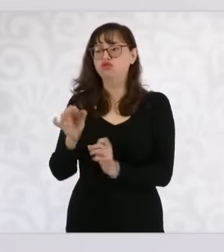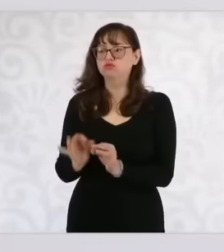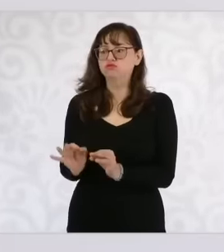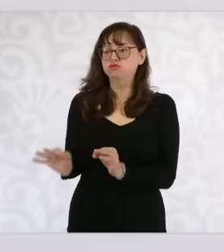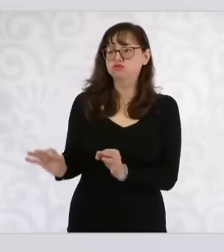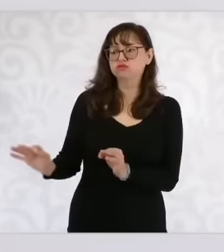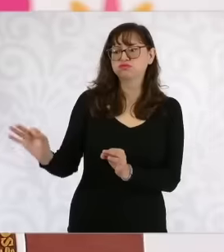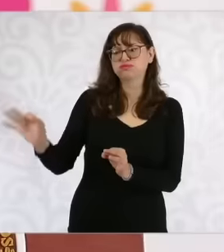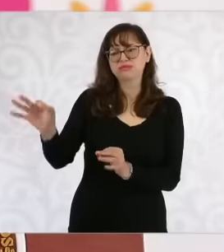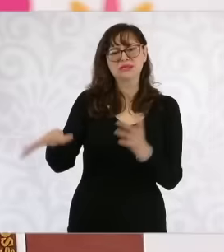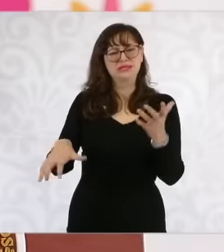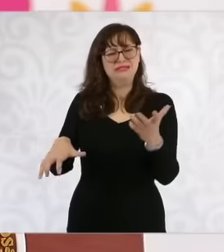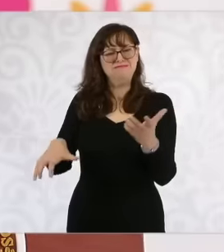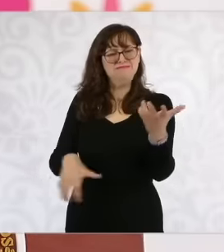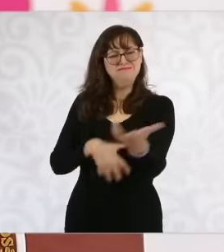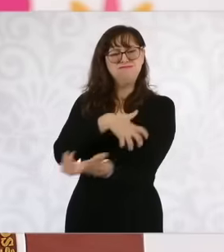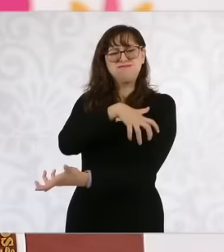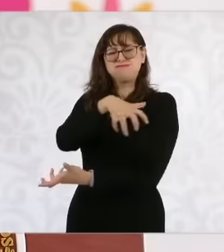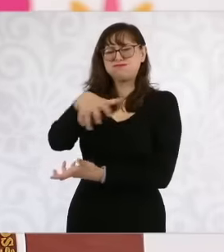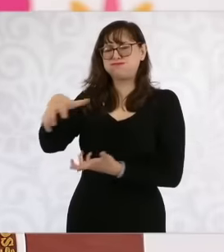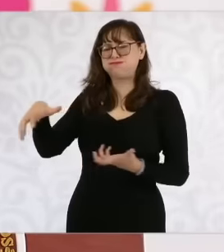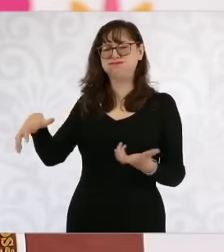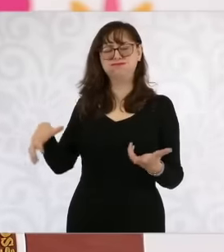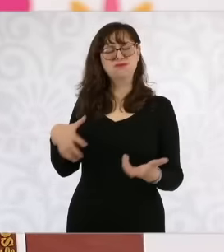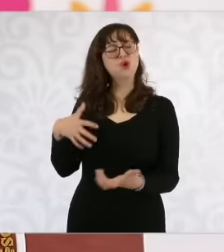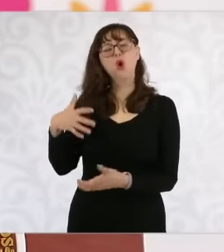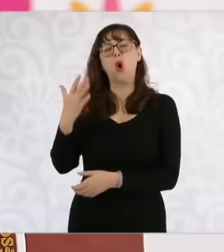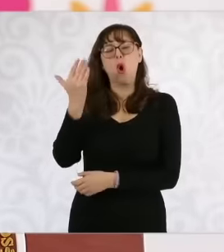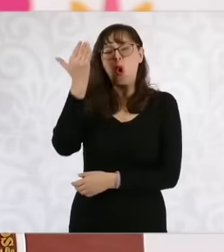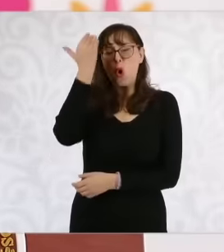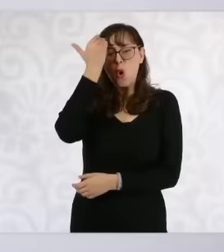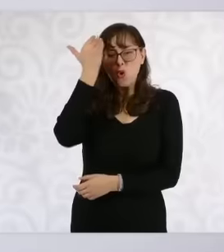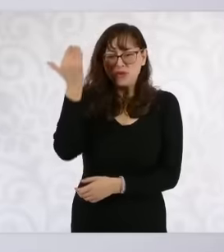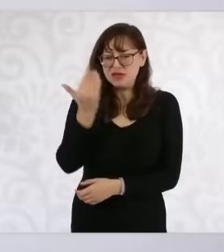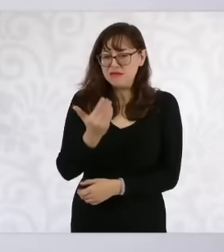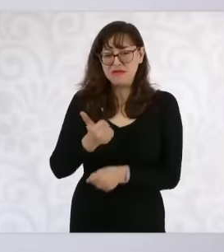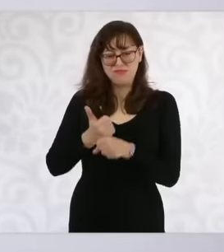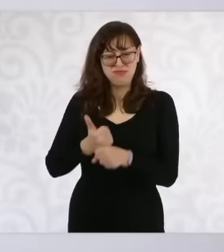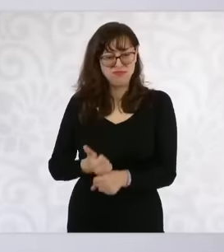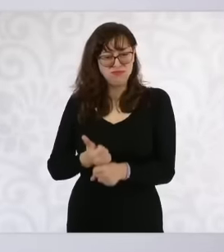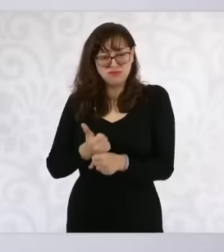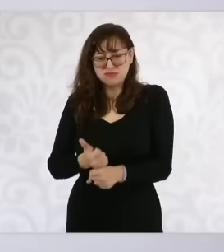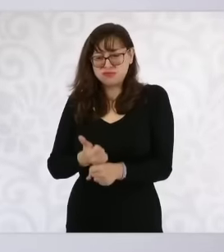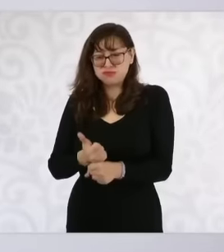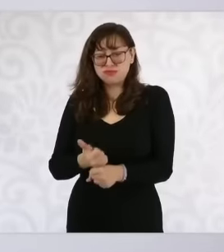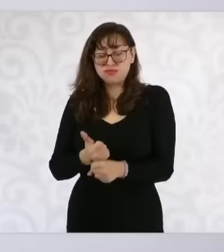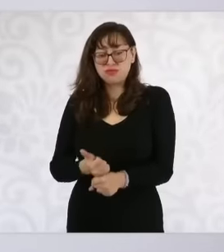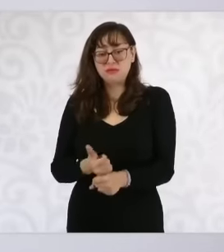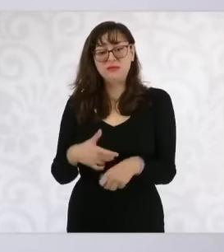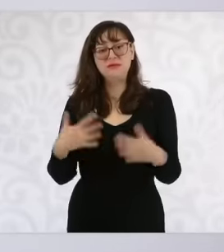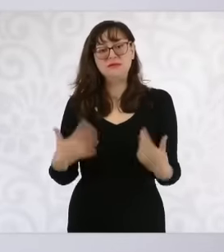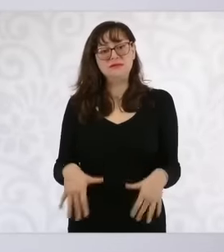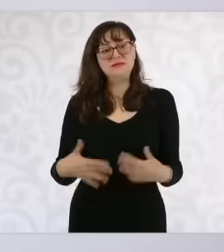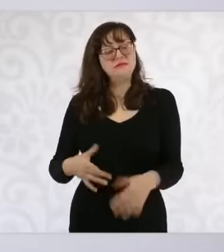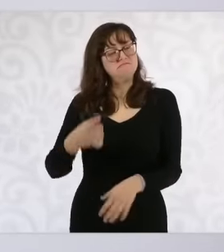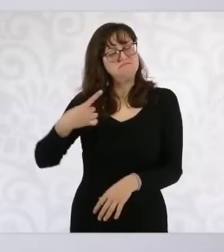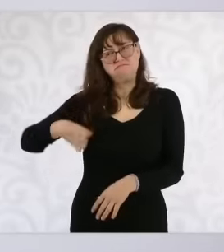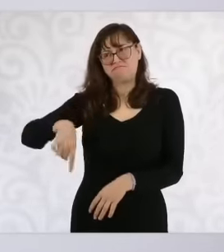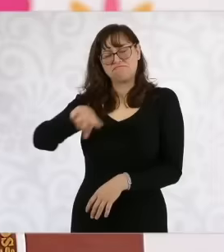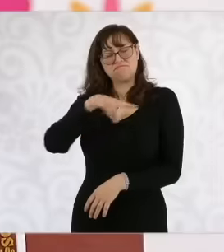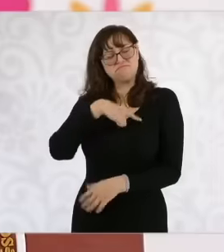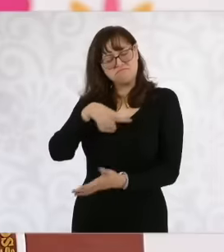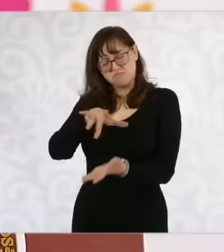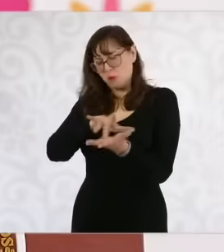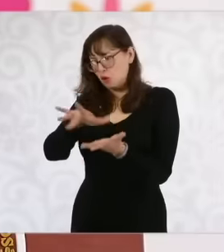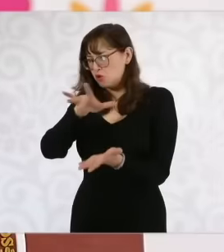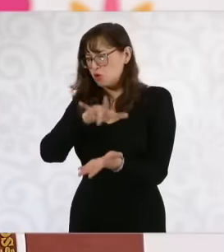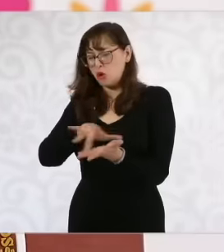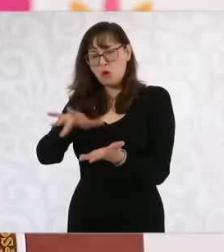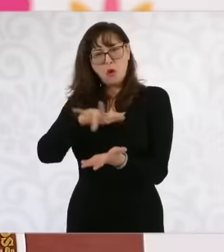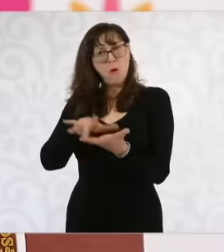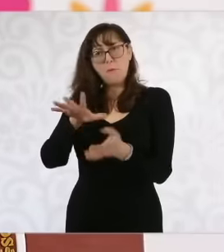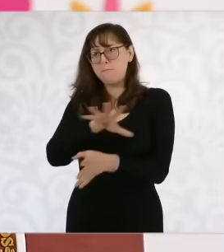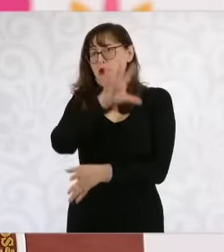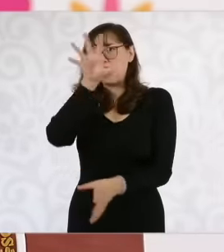where this terrible tragedy was experienced, in all our solidarity and the support that